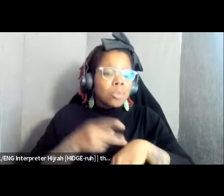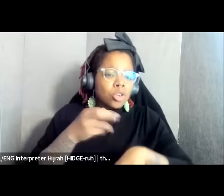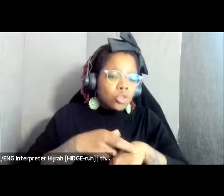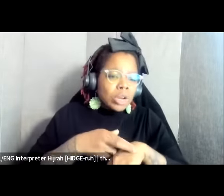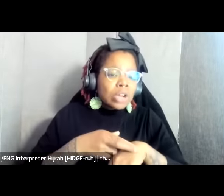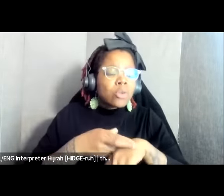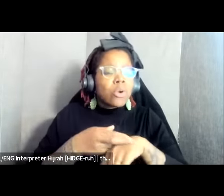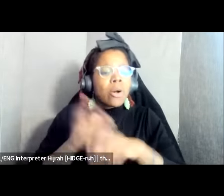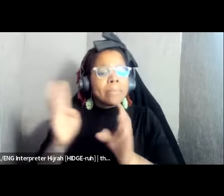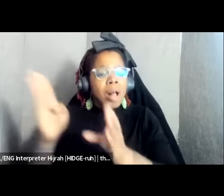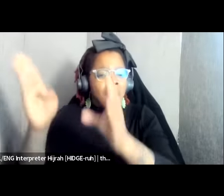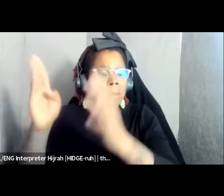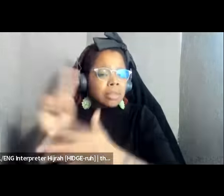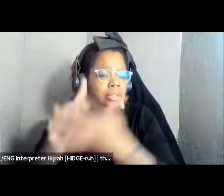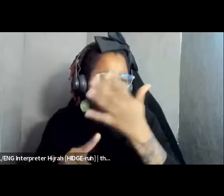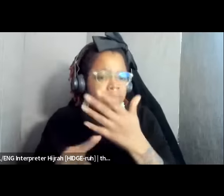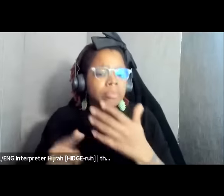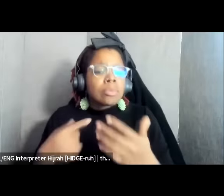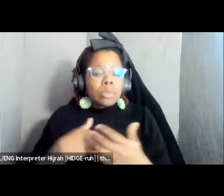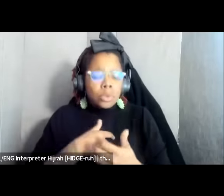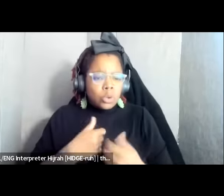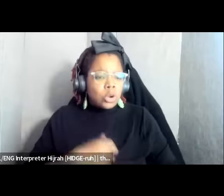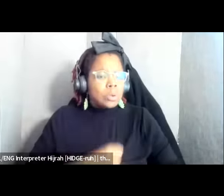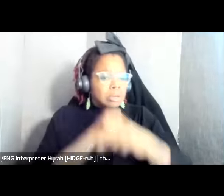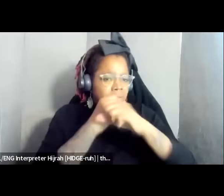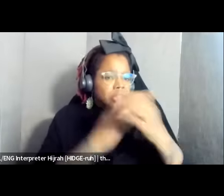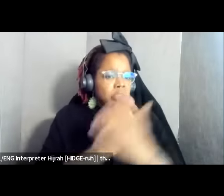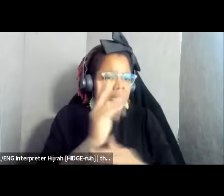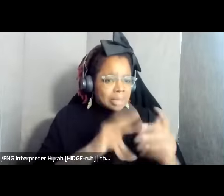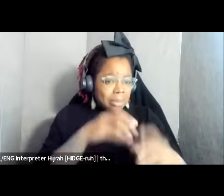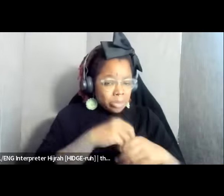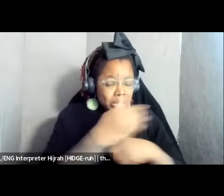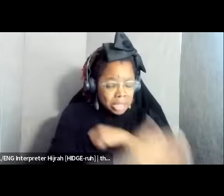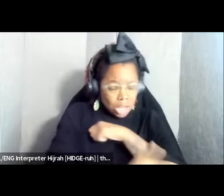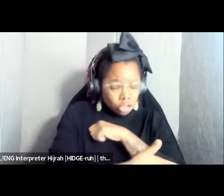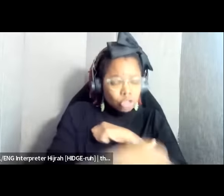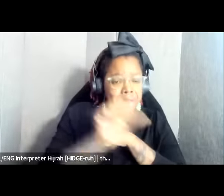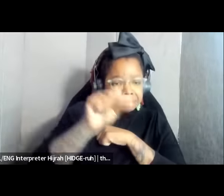make sure to not just defend the rights of folks that are in the country um and address the root